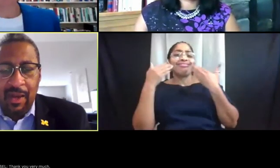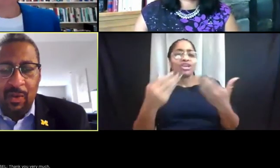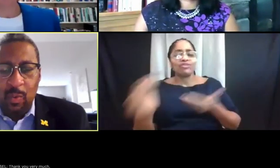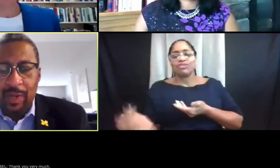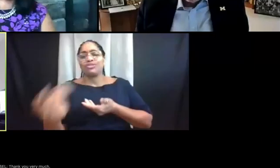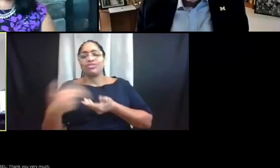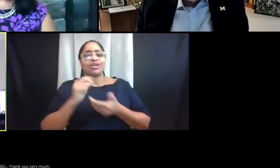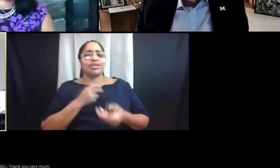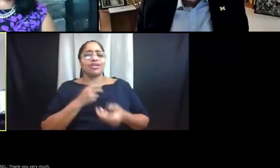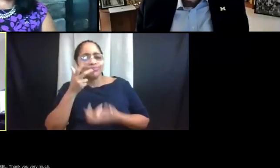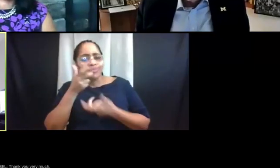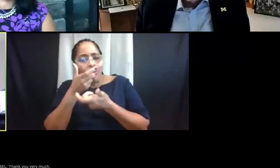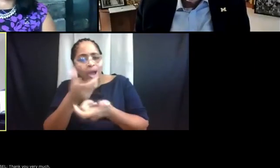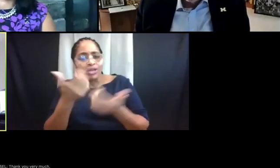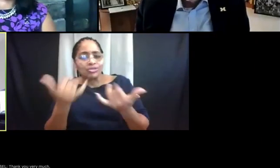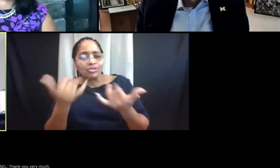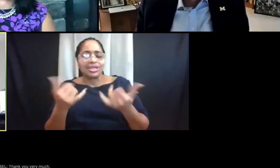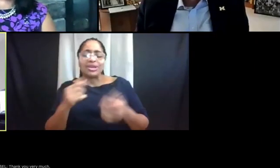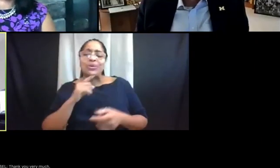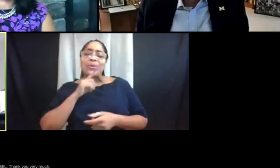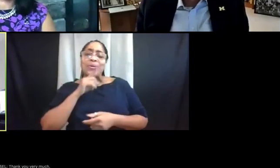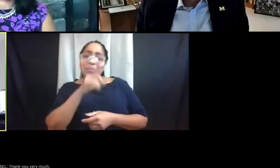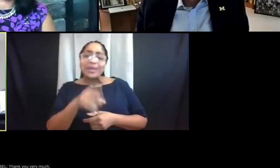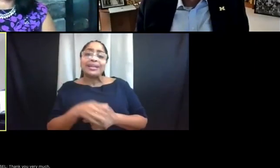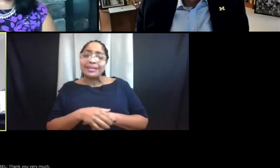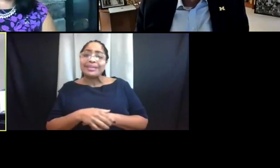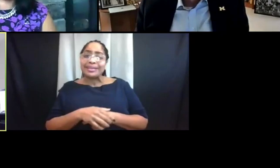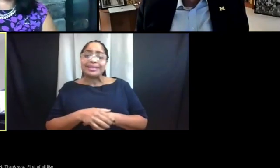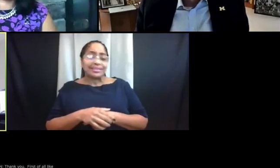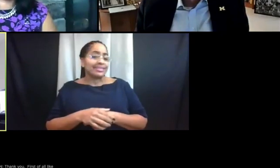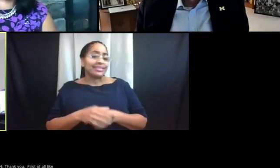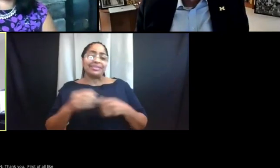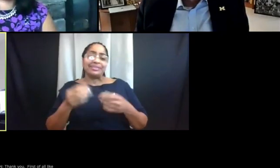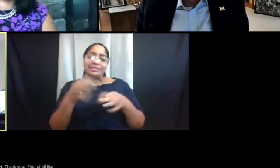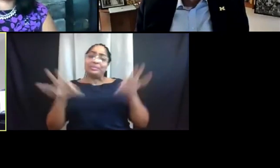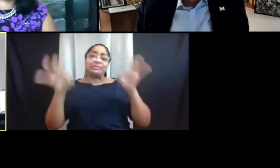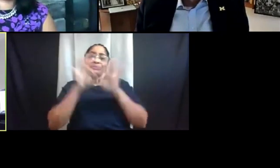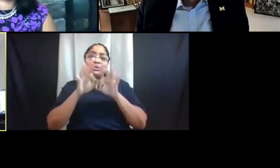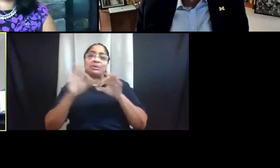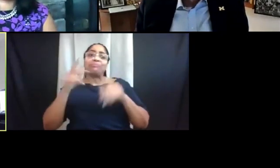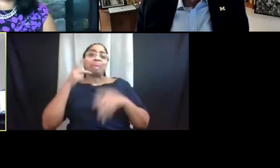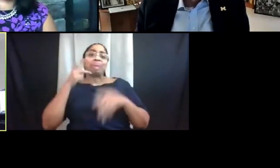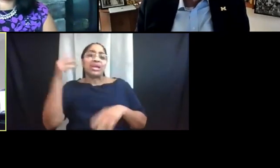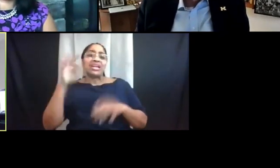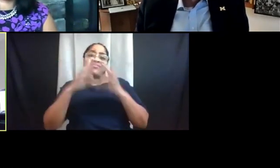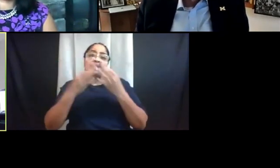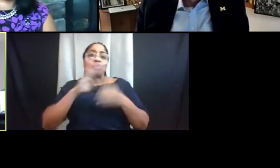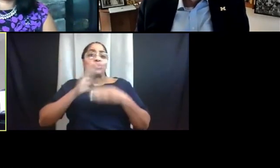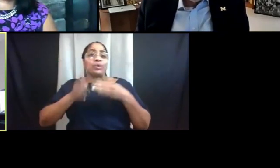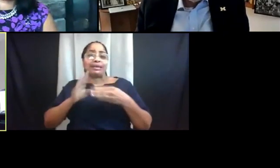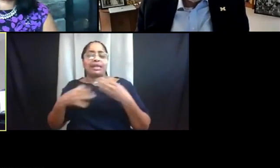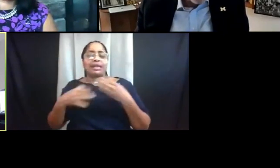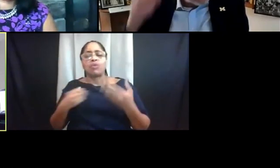in what is certainly an unprecedented Parents and Family Weekend. And I wanna echo the thanks for allowing your student